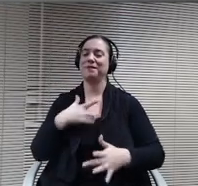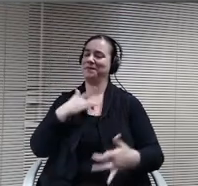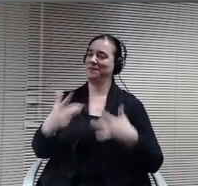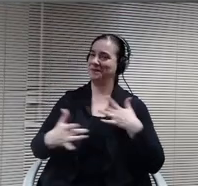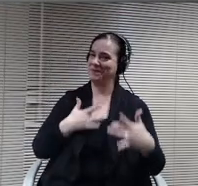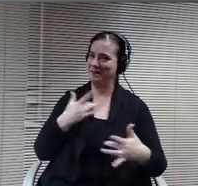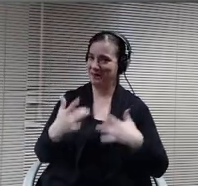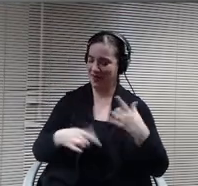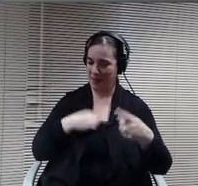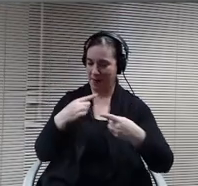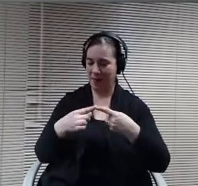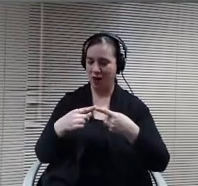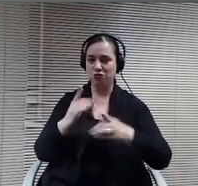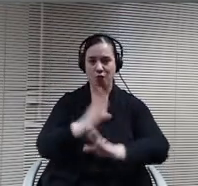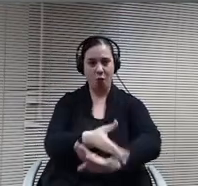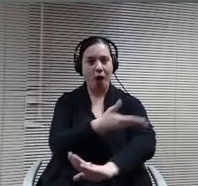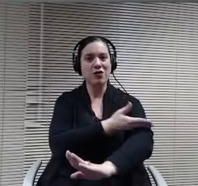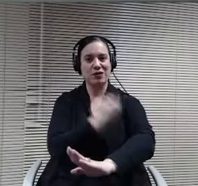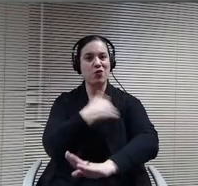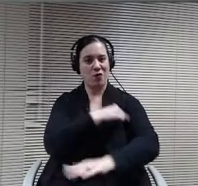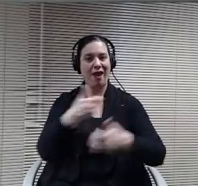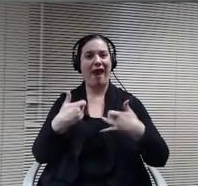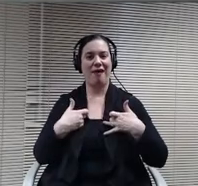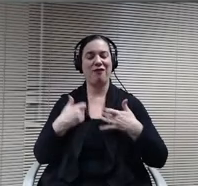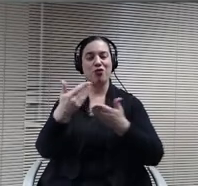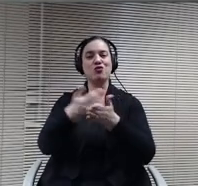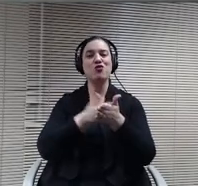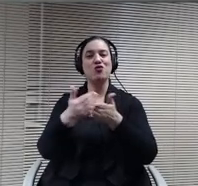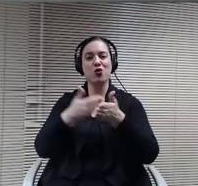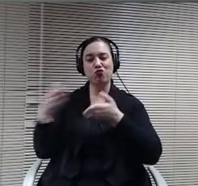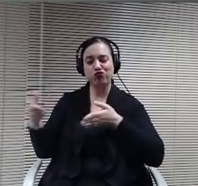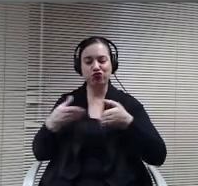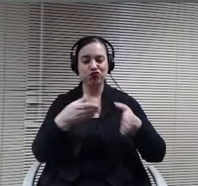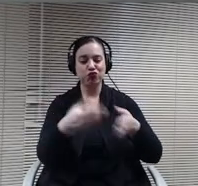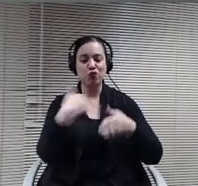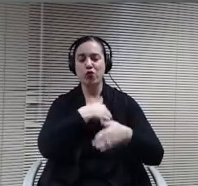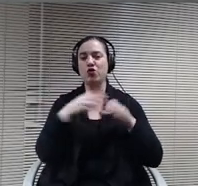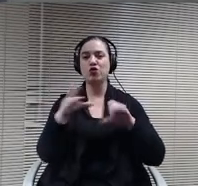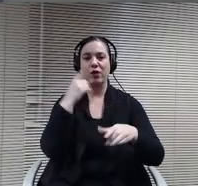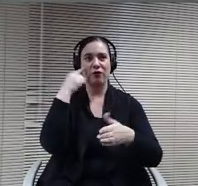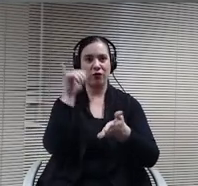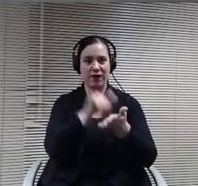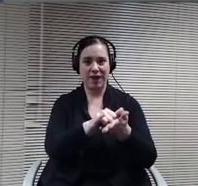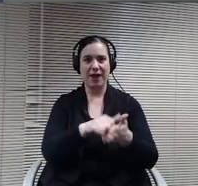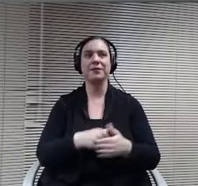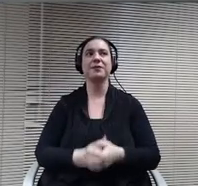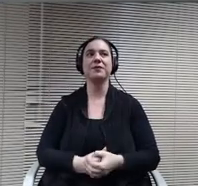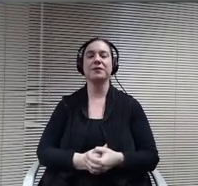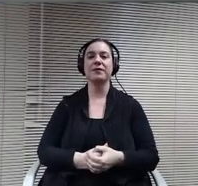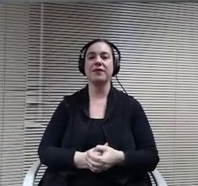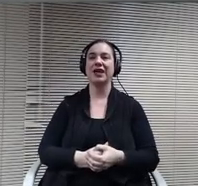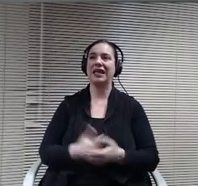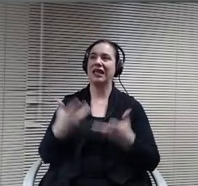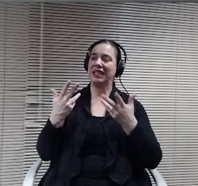made and the new directions that we're taking in that. We have had to make some adjustments overall. Things like